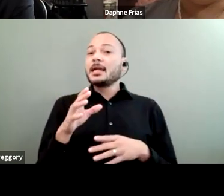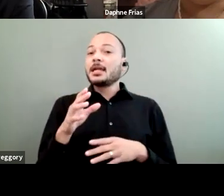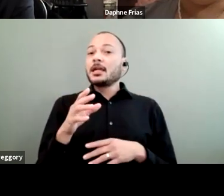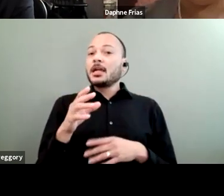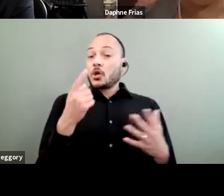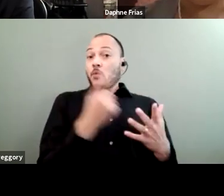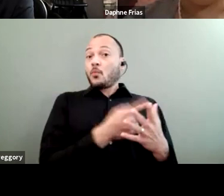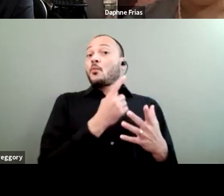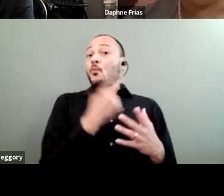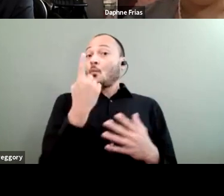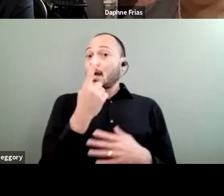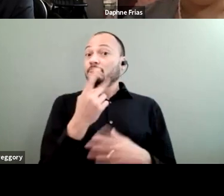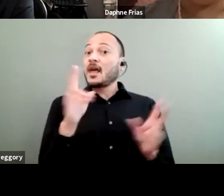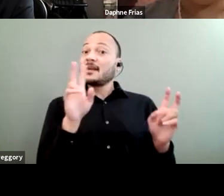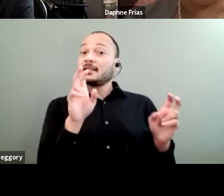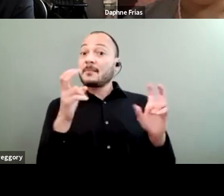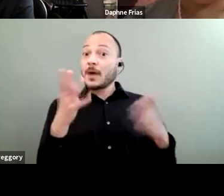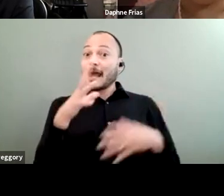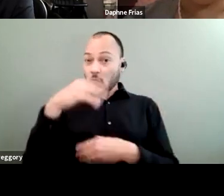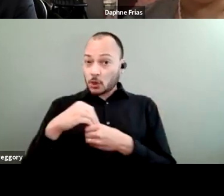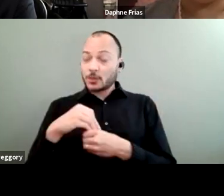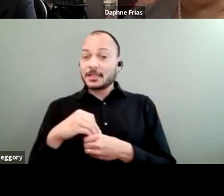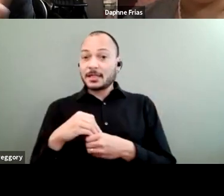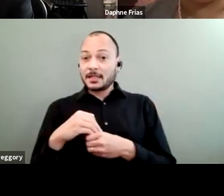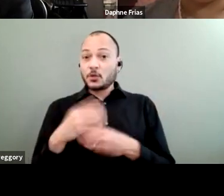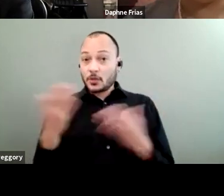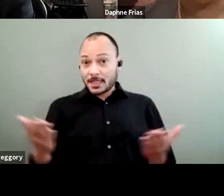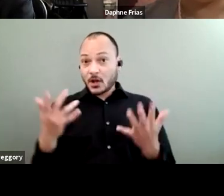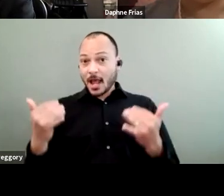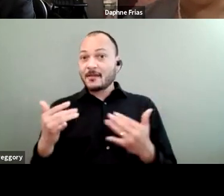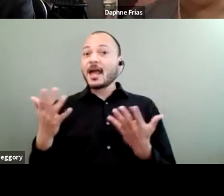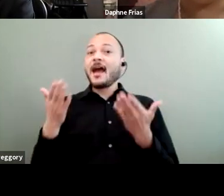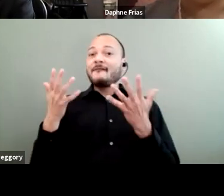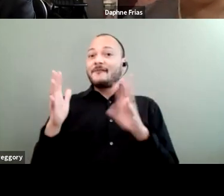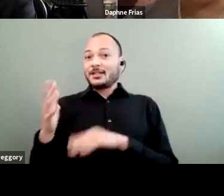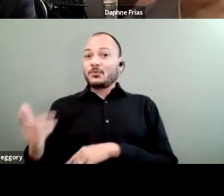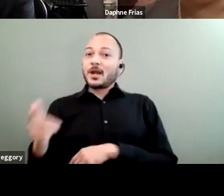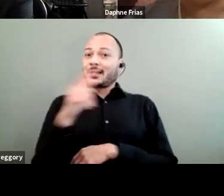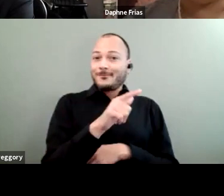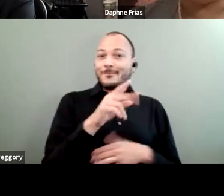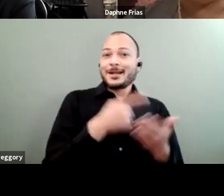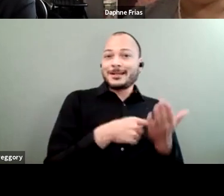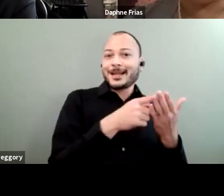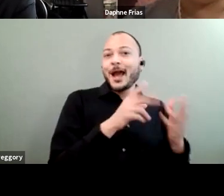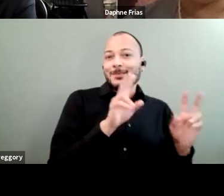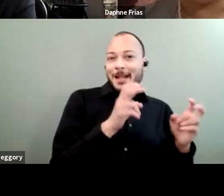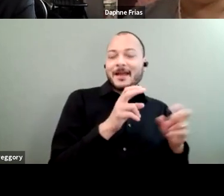"Who's at the table? "Who's heard?" And so forth. And then, after that, we'll come back to this topic about the mental health crisis and how it intersects.